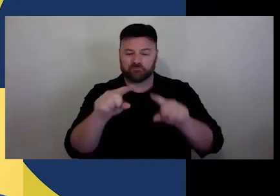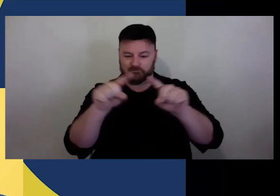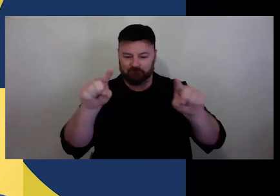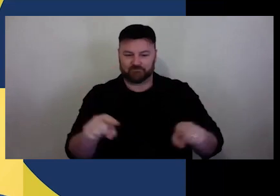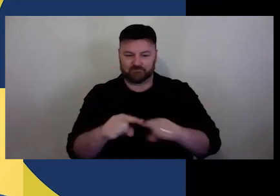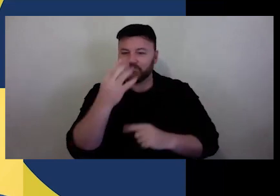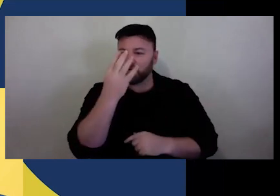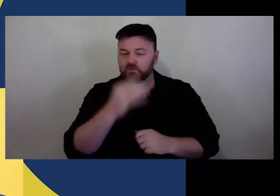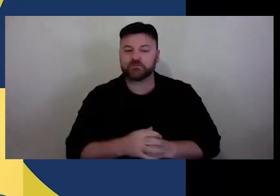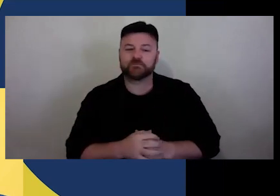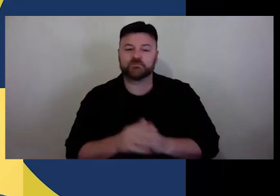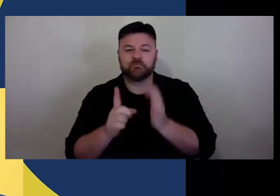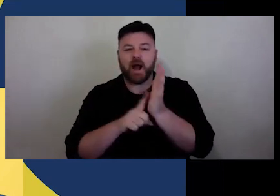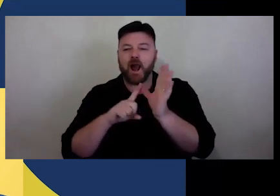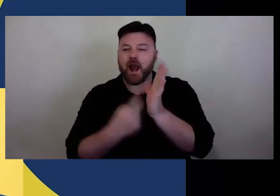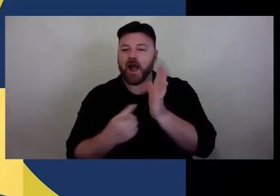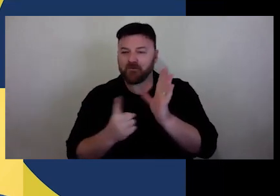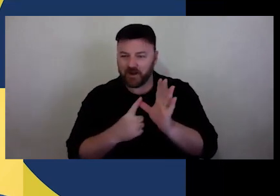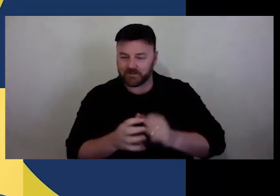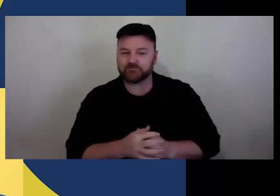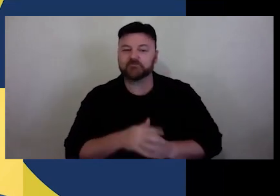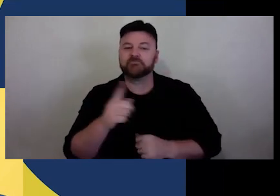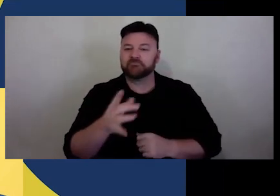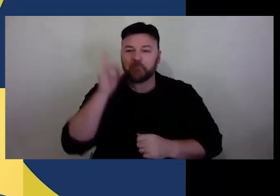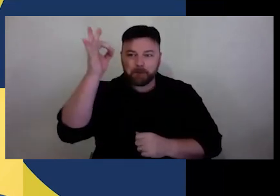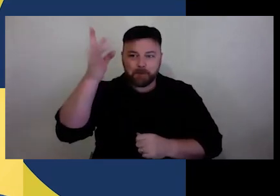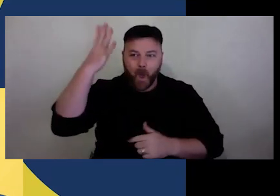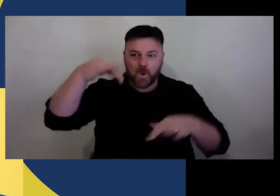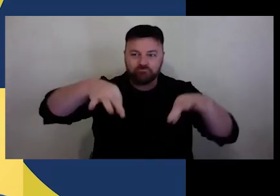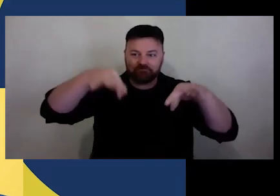right is Lara, a fair-kinked person with bleached cropped hair and